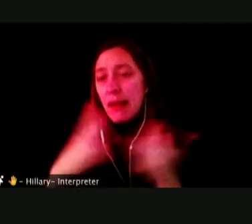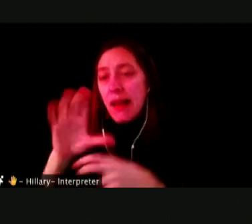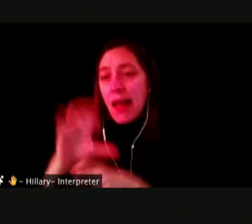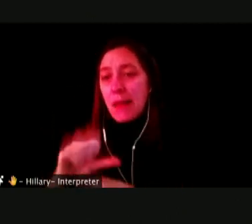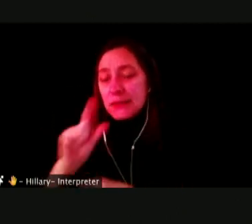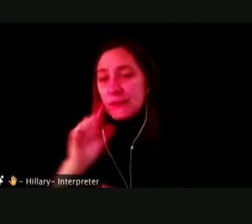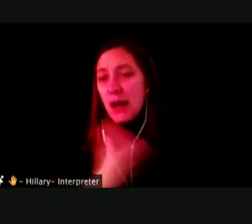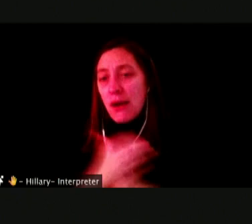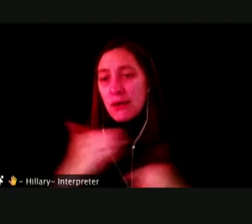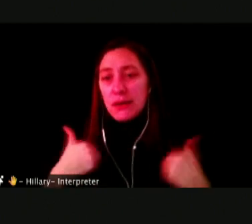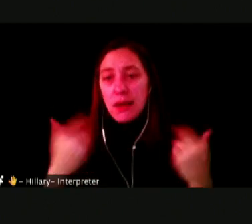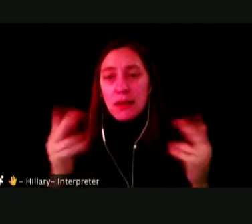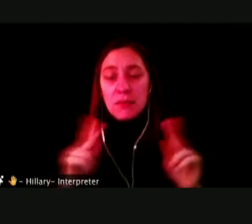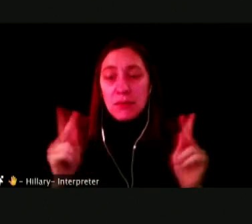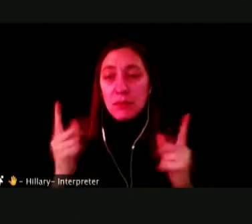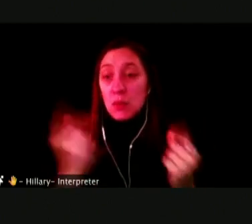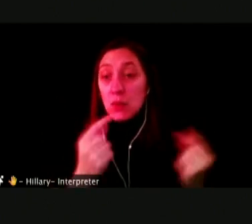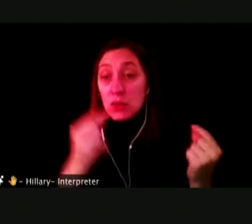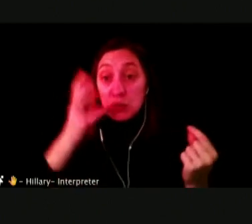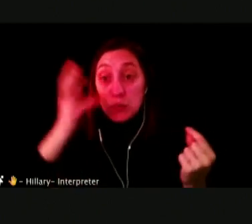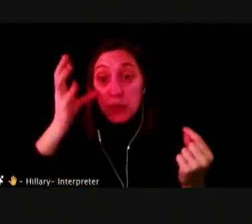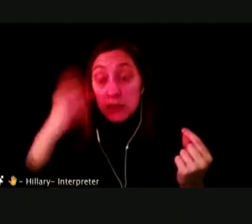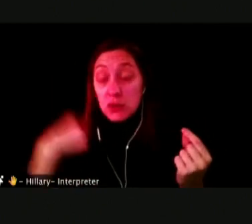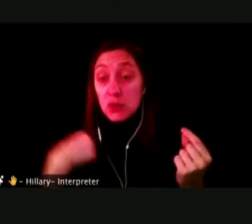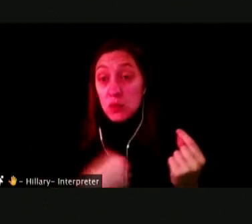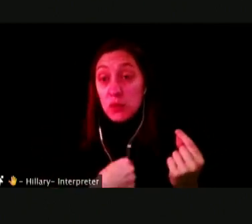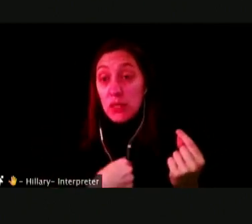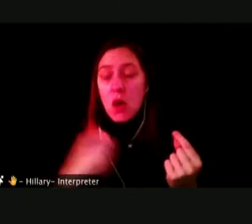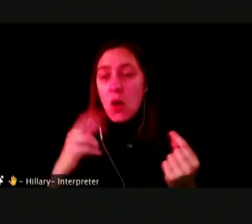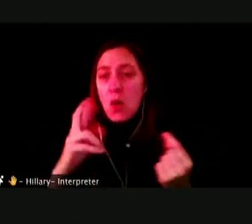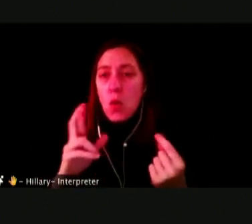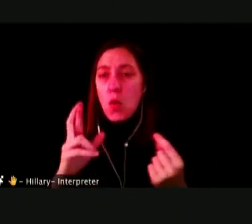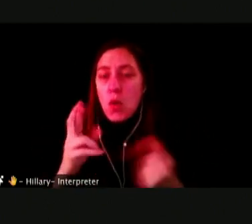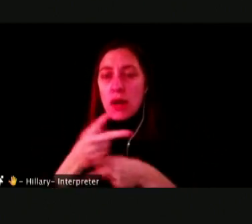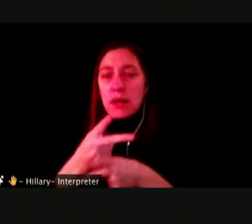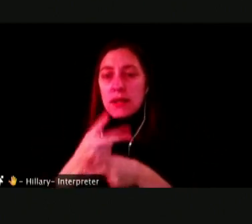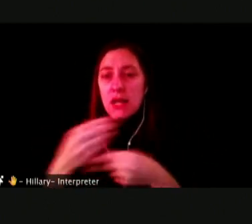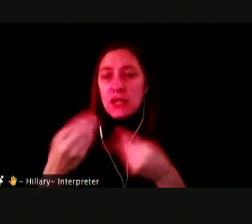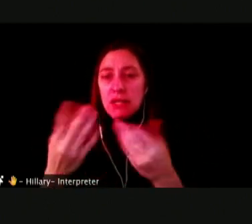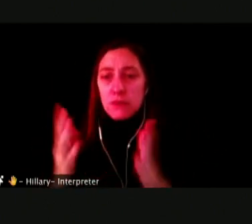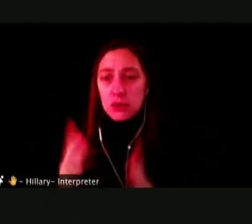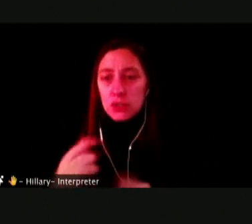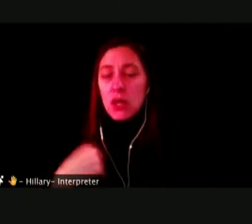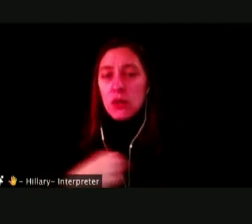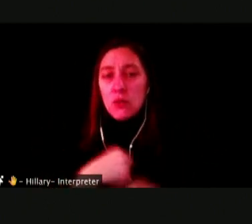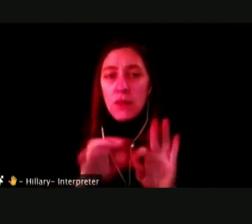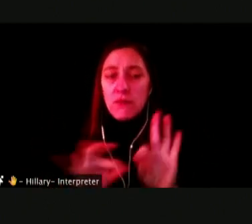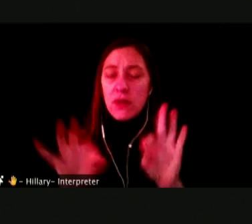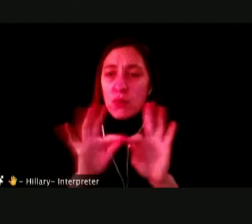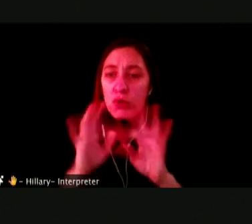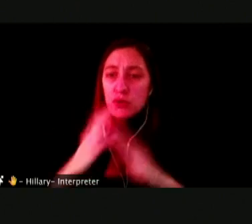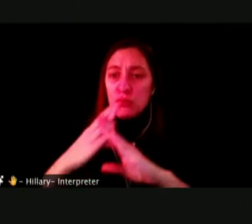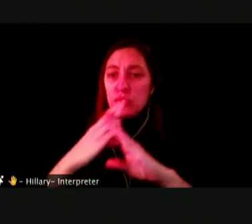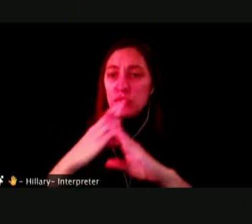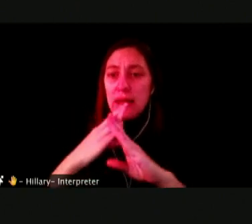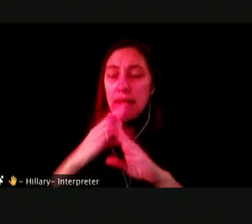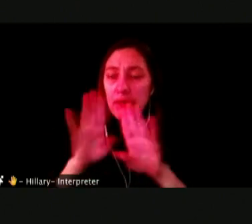SO WHAT CAN WE DO AS PARENTS OR CAREGIVERS? WE HAVE AN IMPORTANT ROLE IN PROTECTING CHILDREN FROM E-CIGARETTE SPIRIT THAT IS WHY YOU ARE